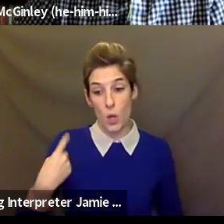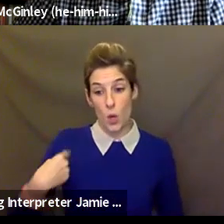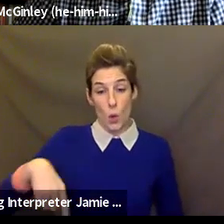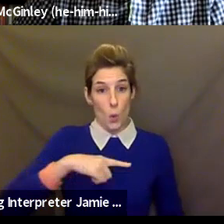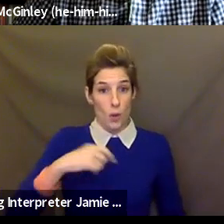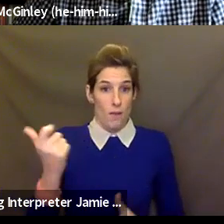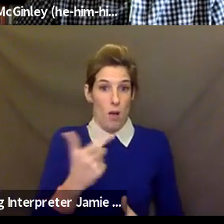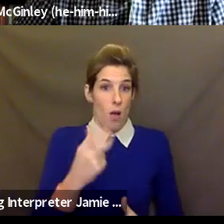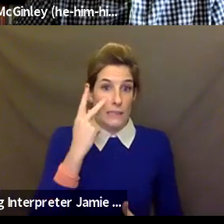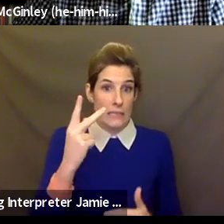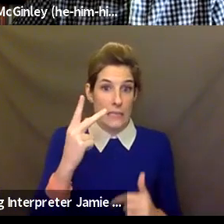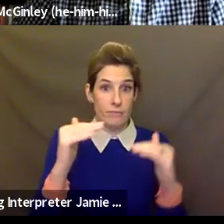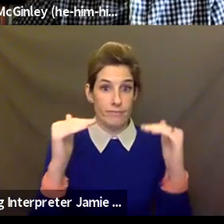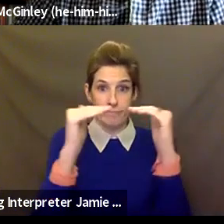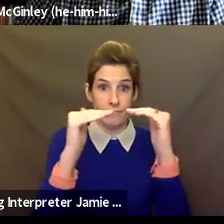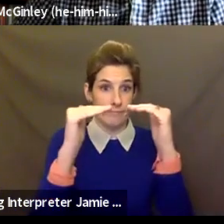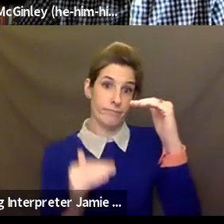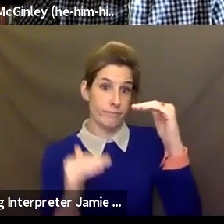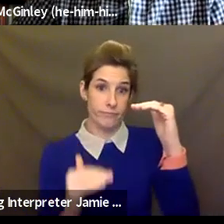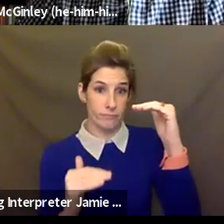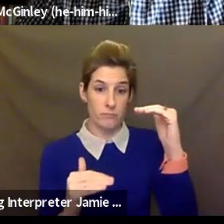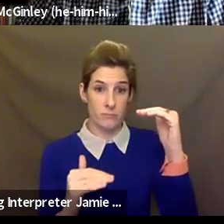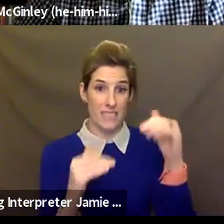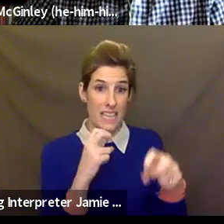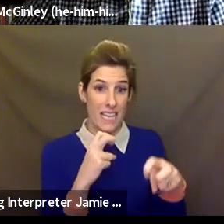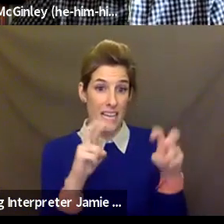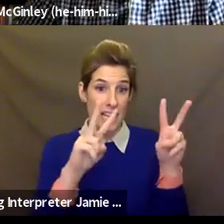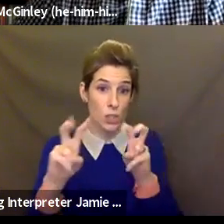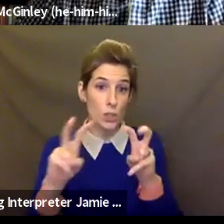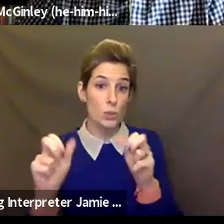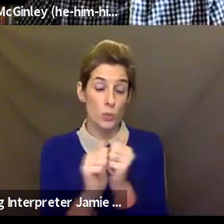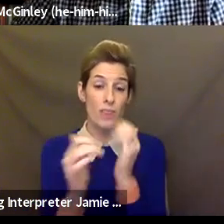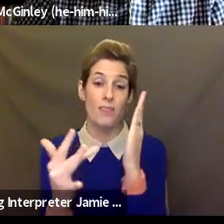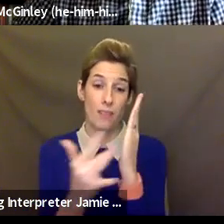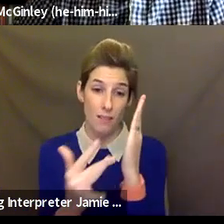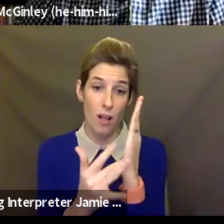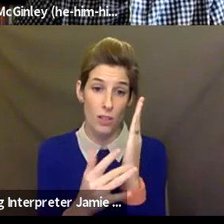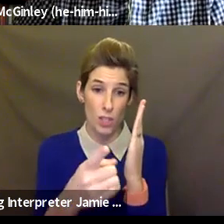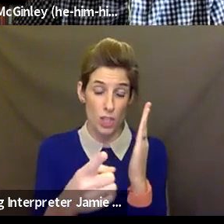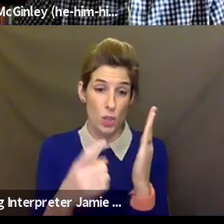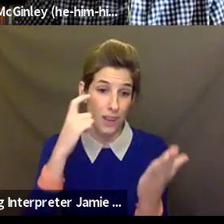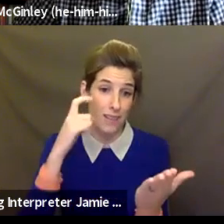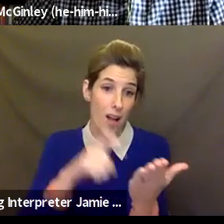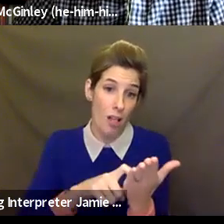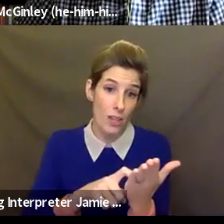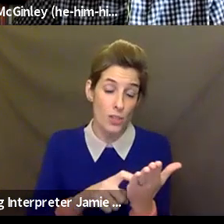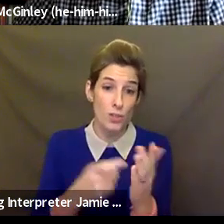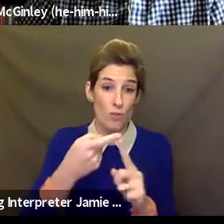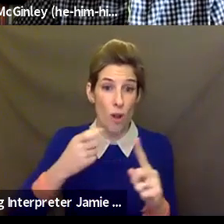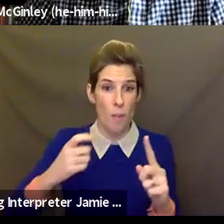equity issues when it comes to technology, which you mentioned when you talked about it in the land acknowledgement. And we've